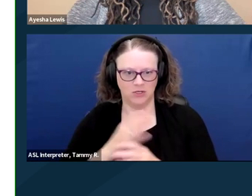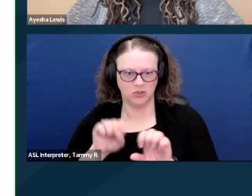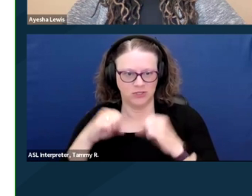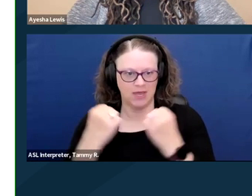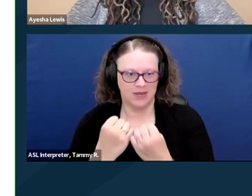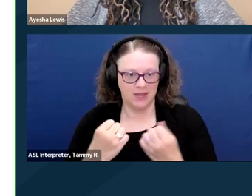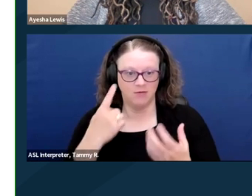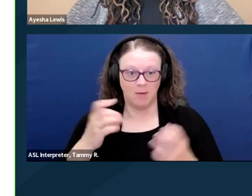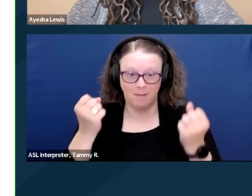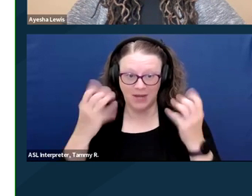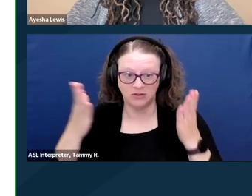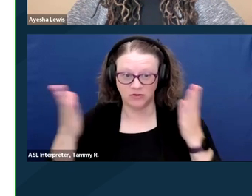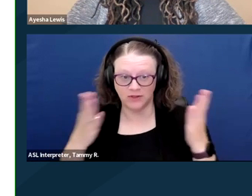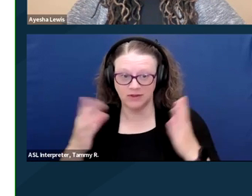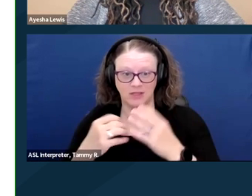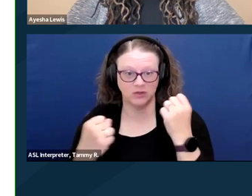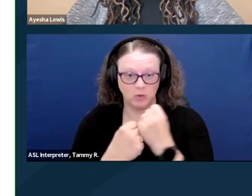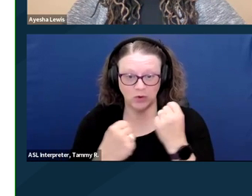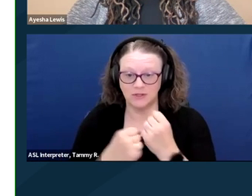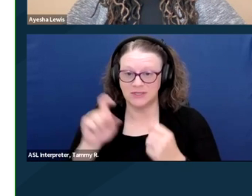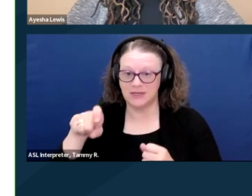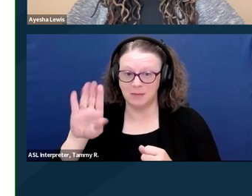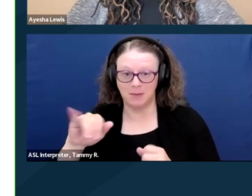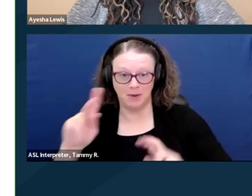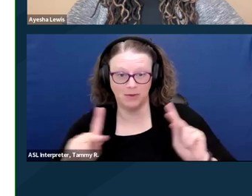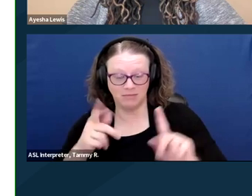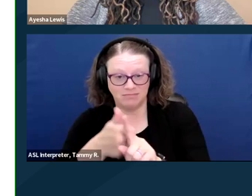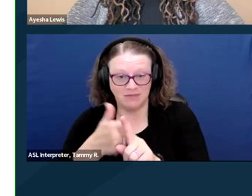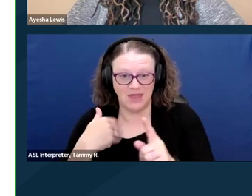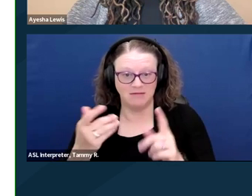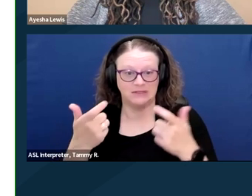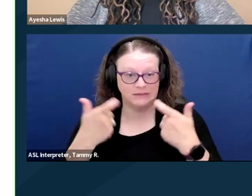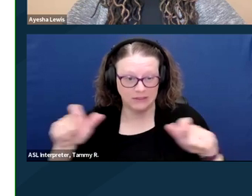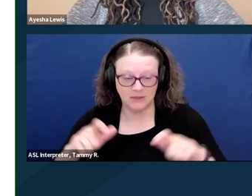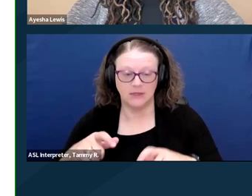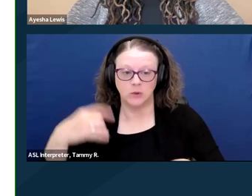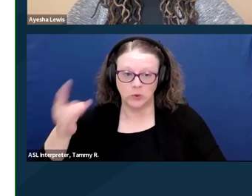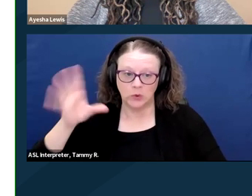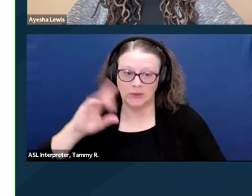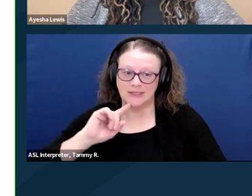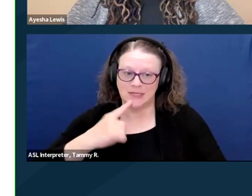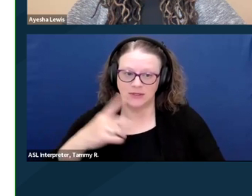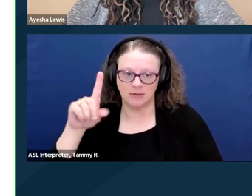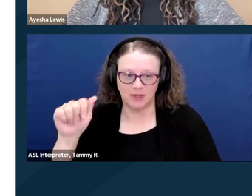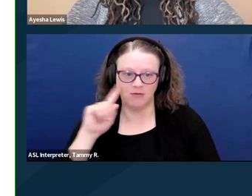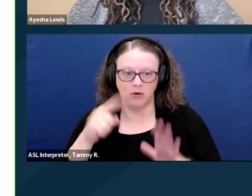such as primary and preventative care, medical services for illness and chronic conditions,